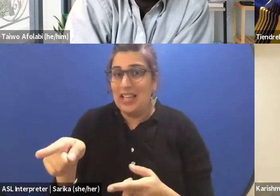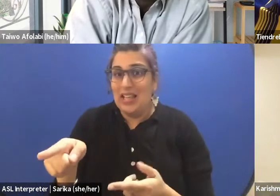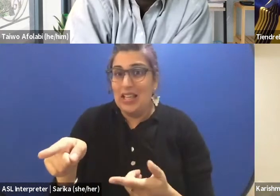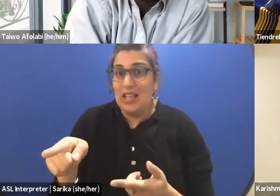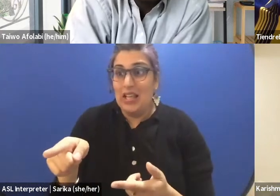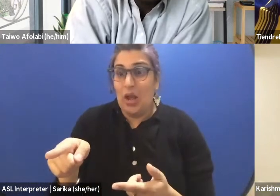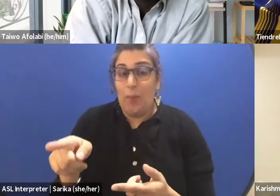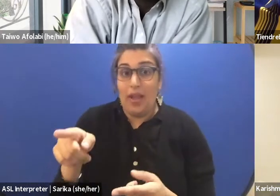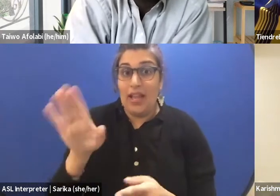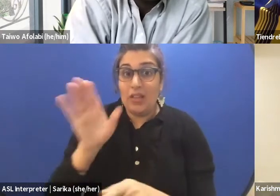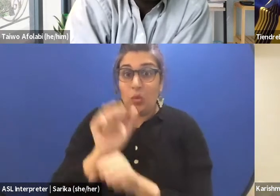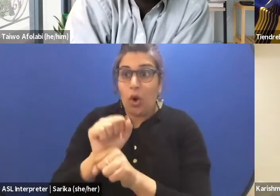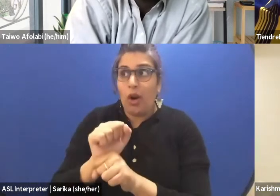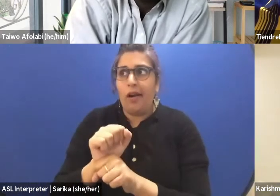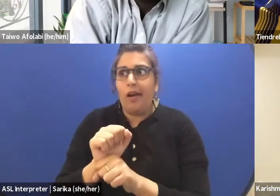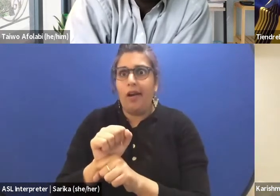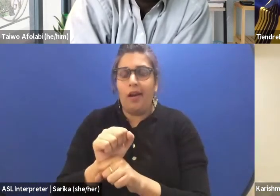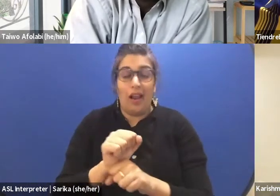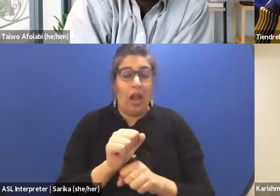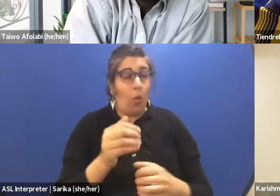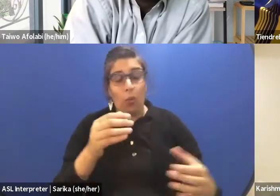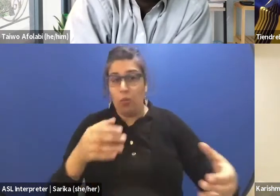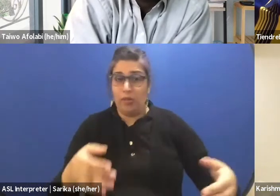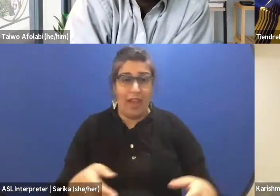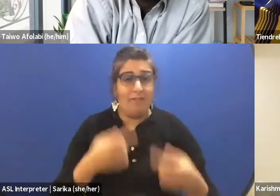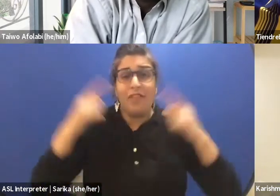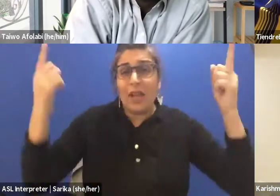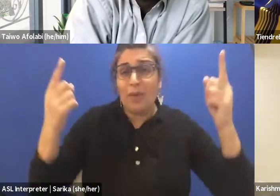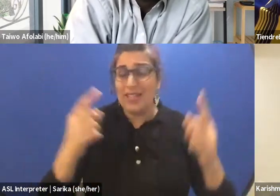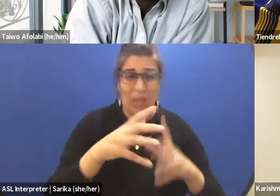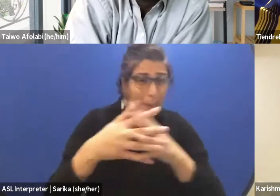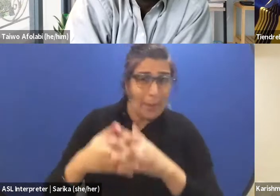in Europe and in America more than I am. But why do I not know about Charles's work